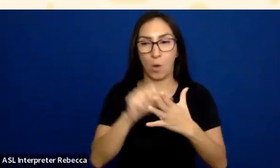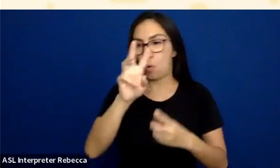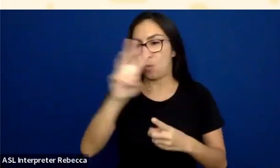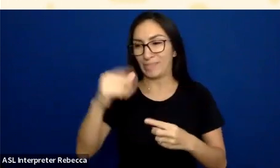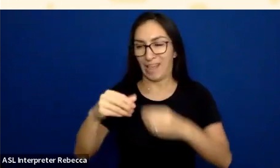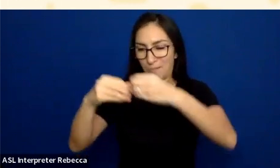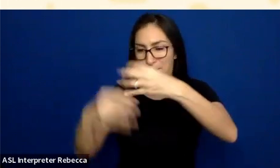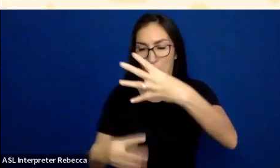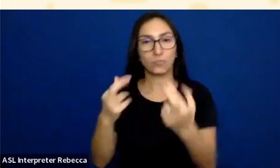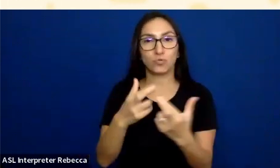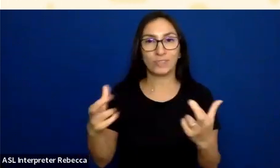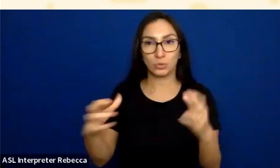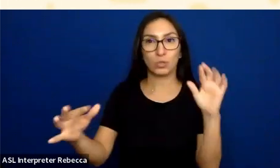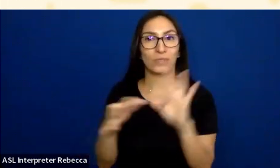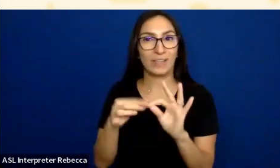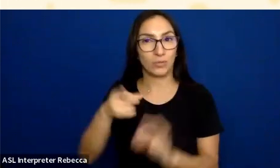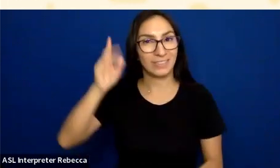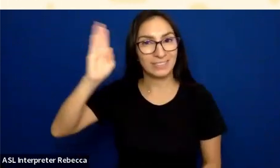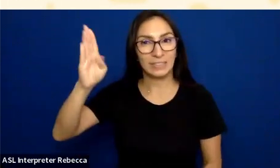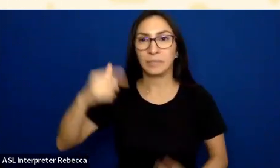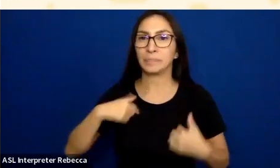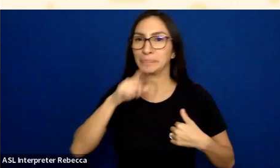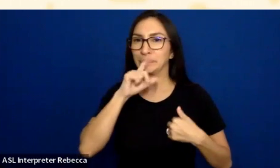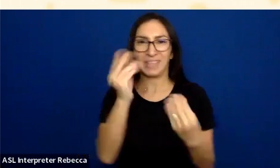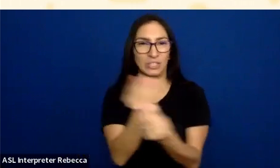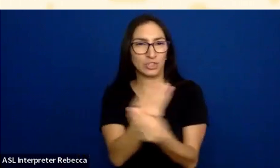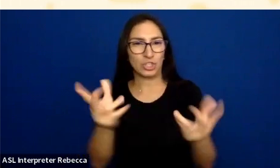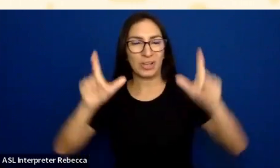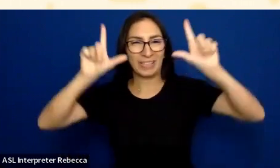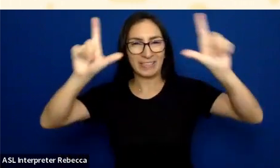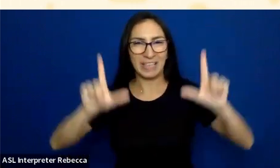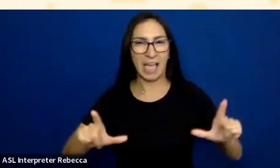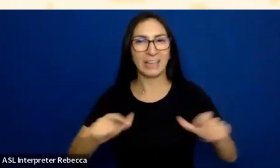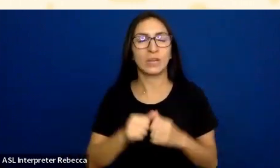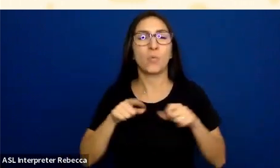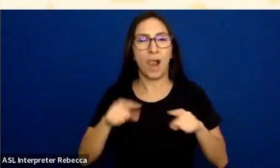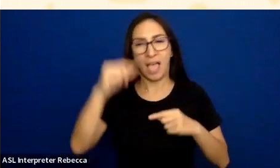Now, I am not going to be sharing the slides, and this might make more sense as we go through. These are not really slides for sharing.